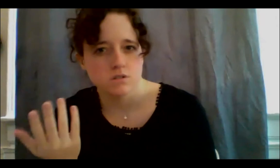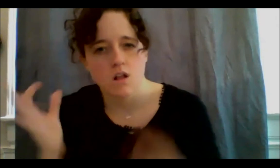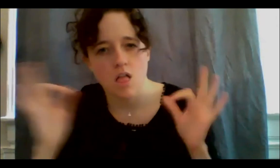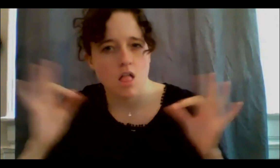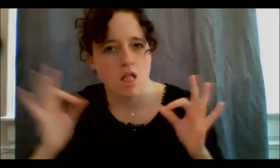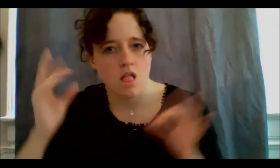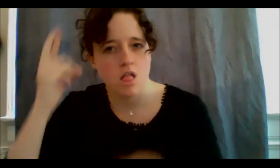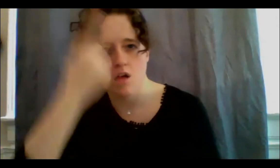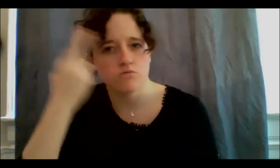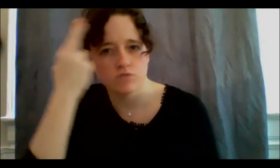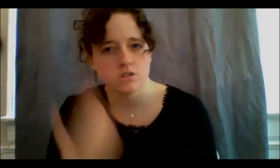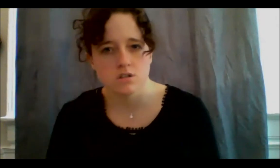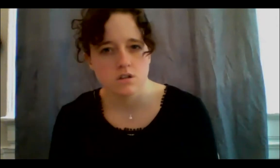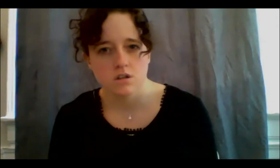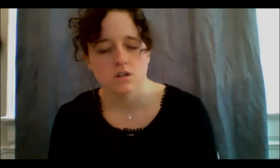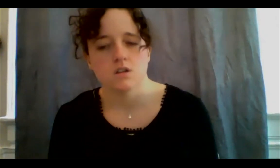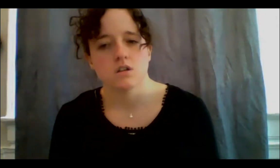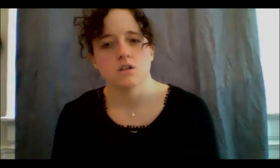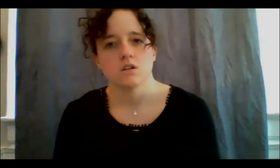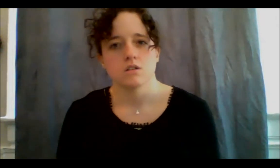to discuss and have to change in our systems. And systems can be changed,